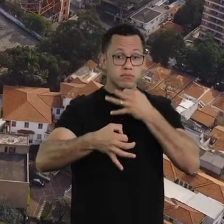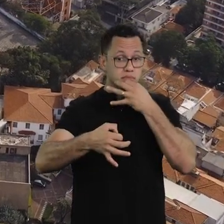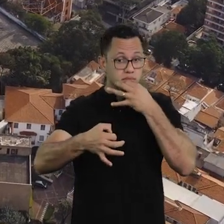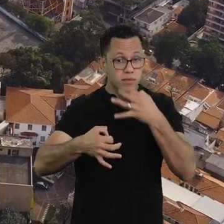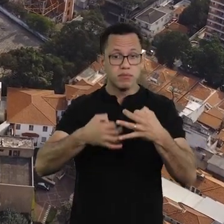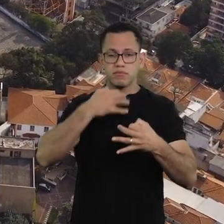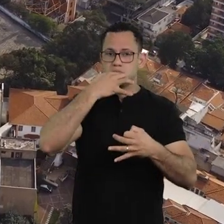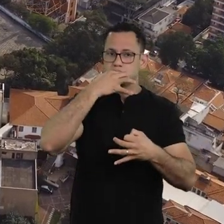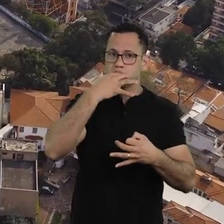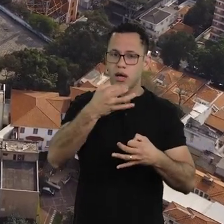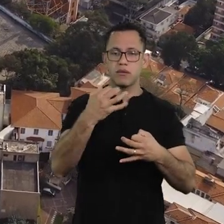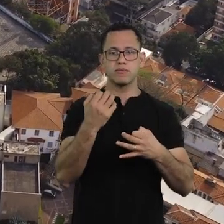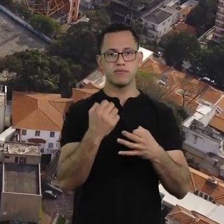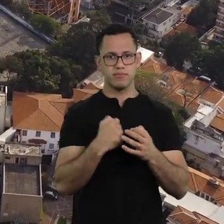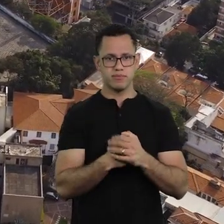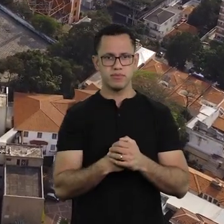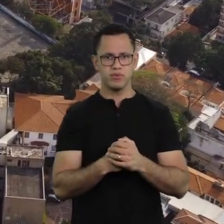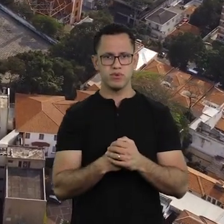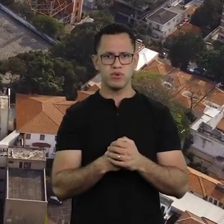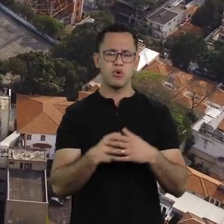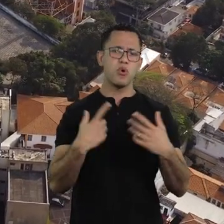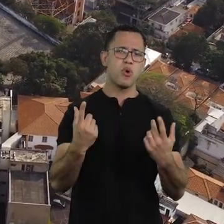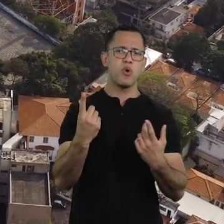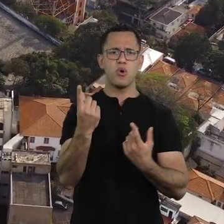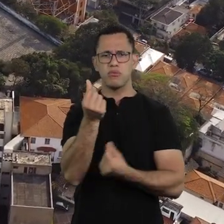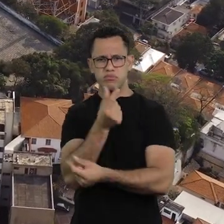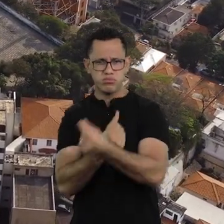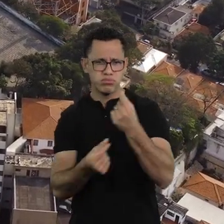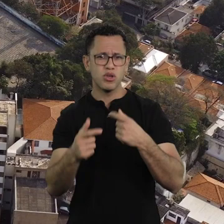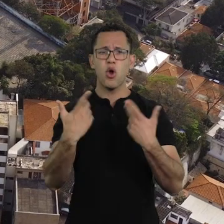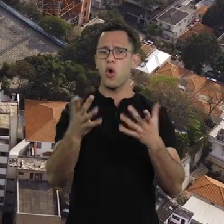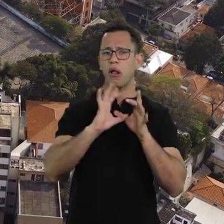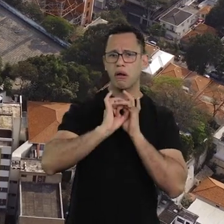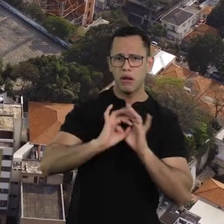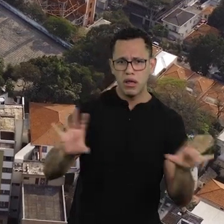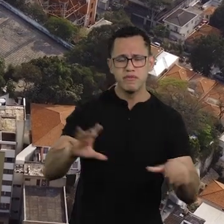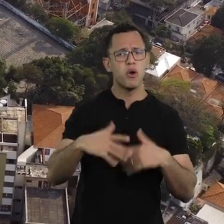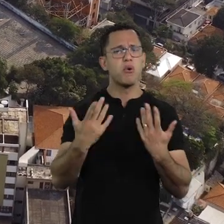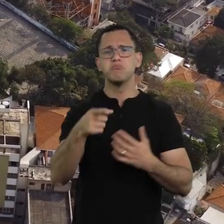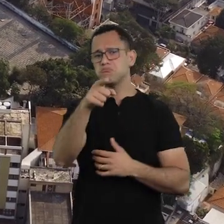to an ultra-capitalist or neoliberal style